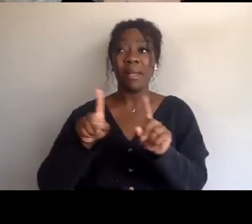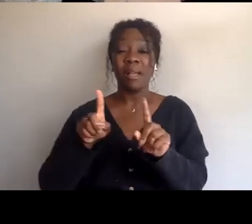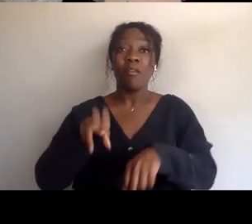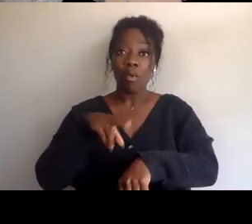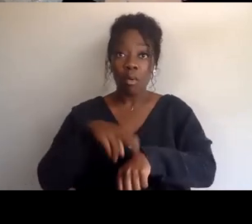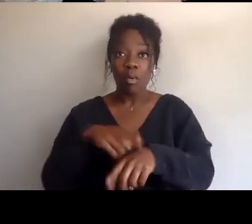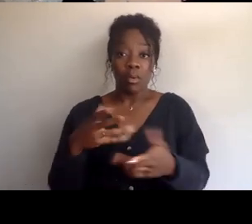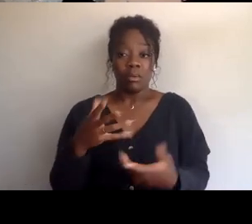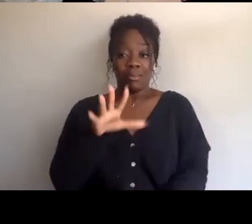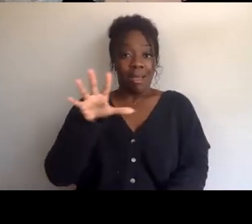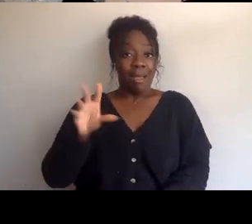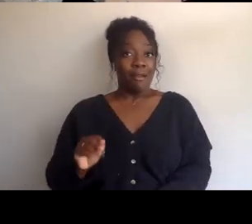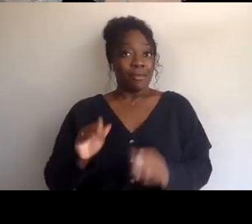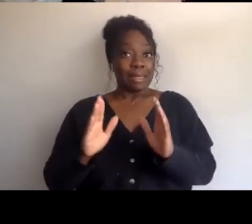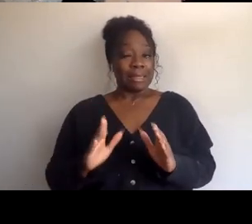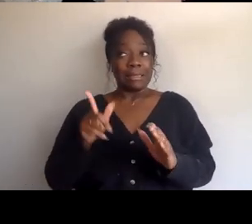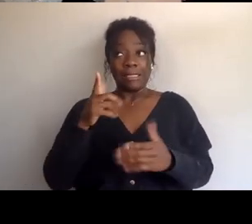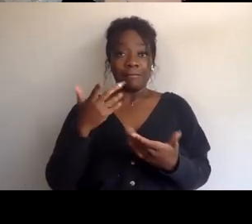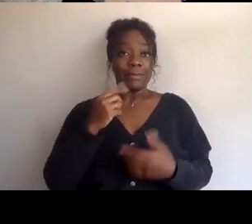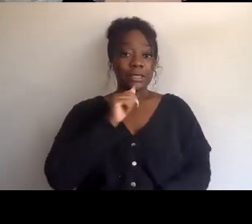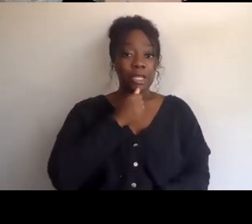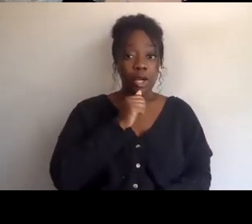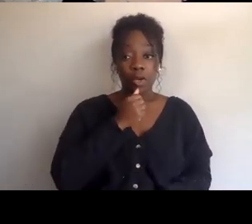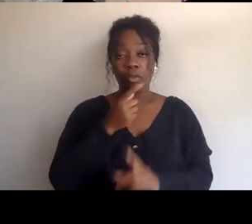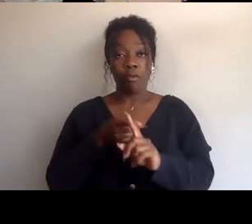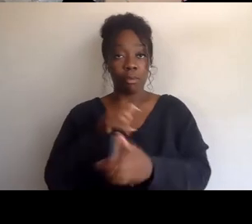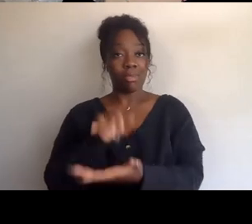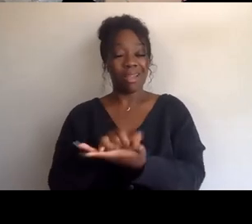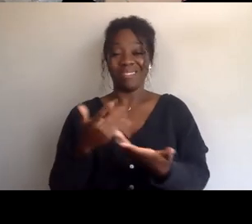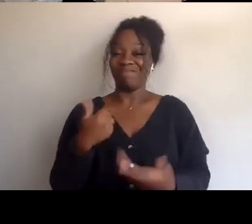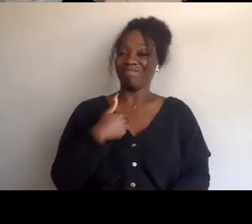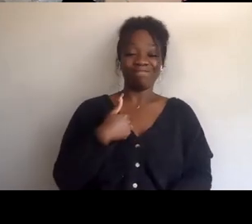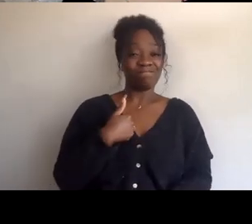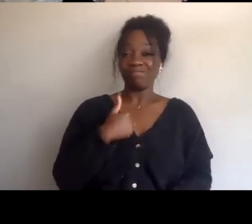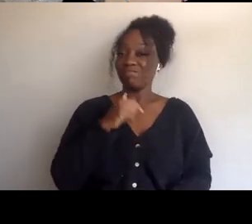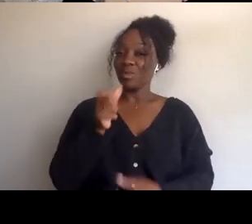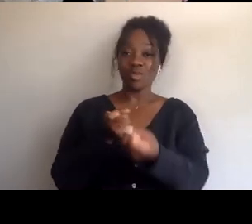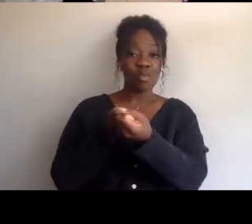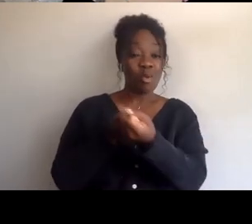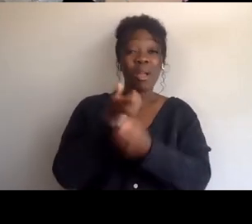under the heels of British imperialism I can have no love for it and certainly I cannot love anyone who attaches themselves to it,